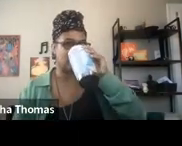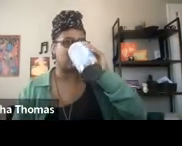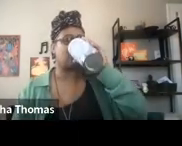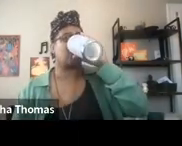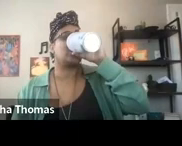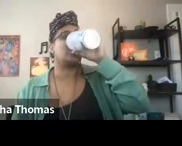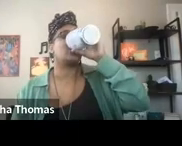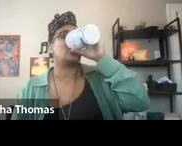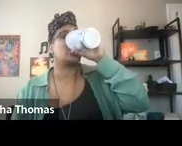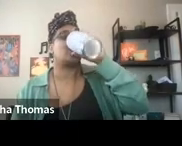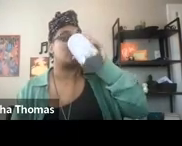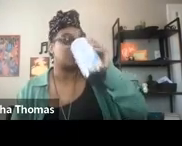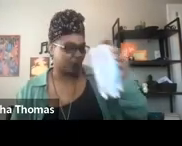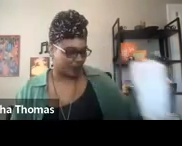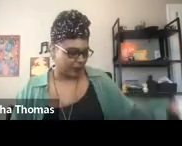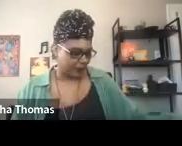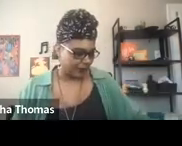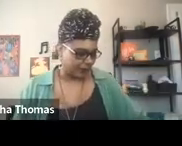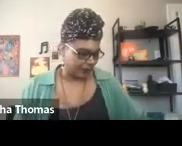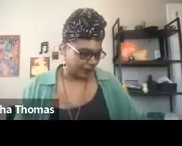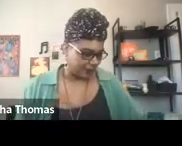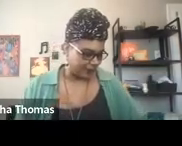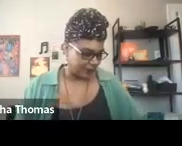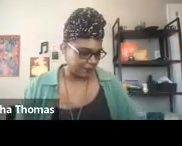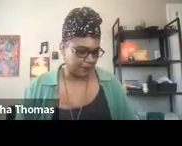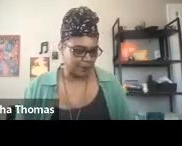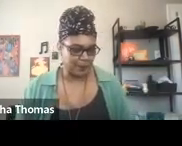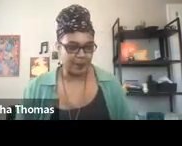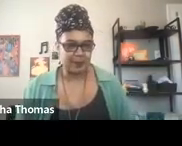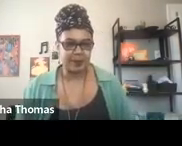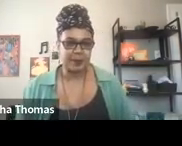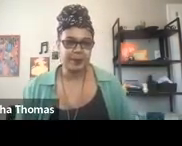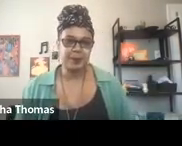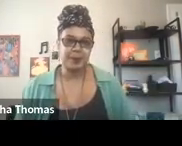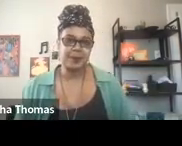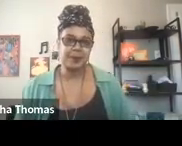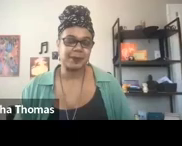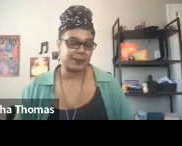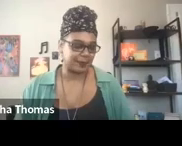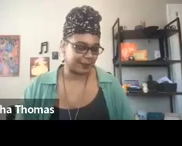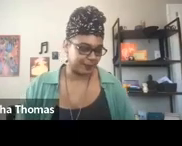onto the surface in a slightly darker shade, punctuating each footstep while the deep exhales being heard are accompanied